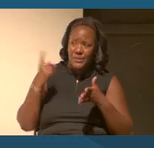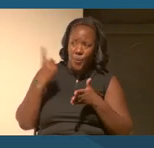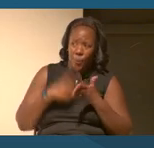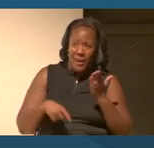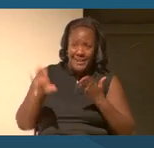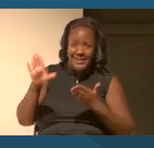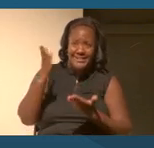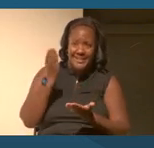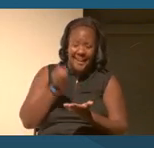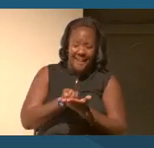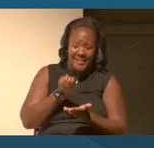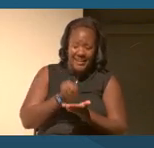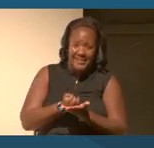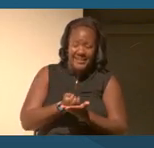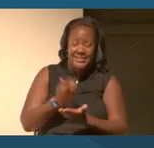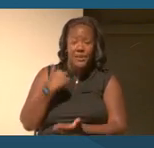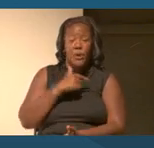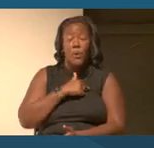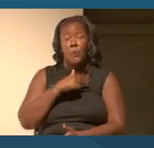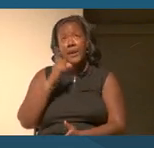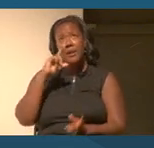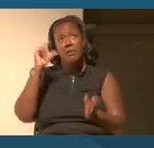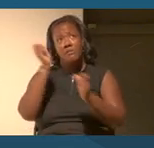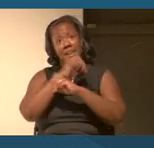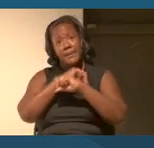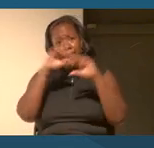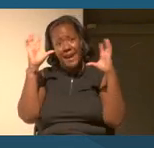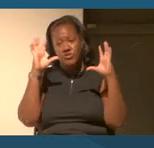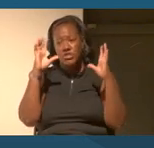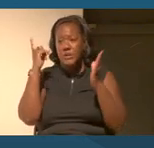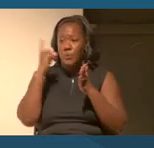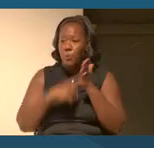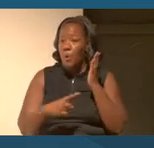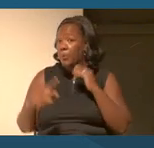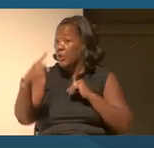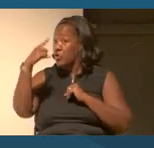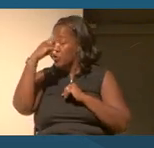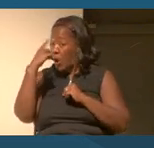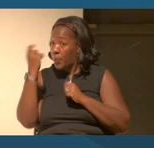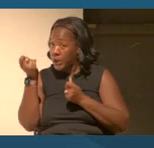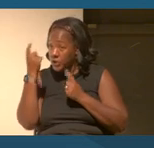And we are reimagining in many ways what we thought we understood or what we think we